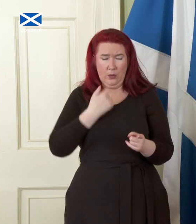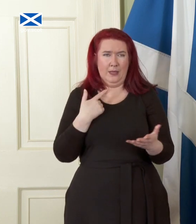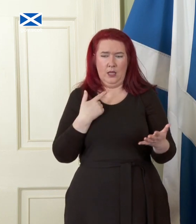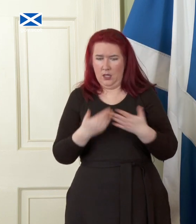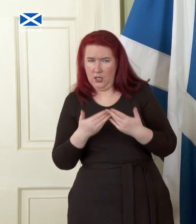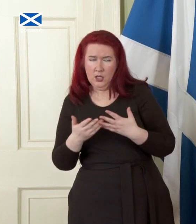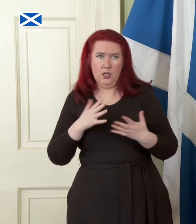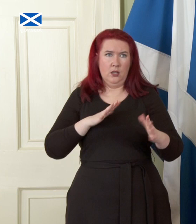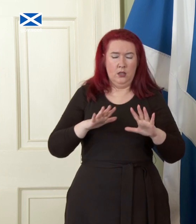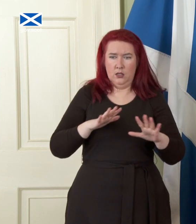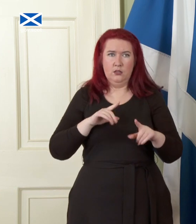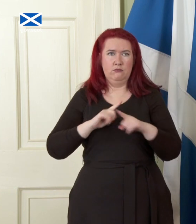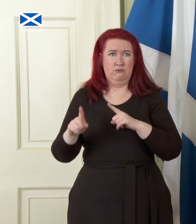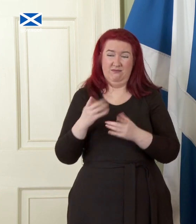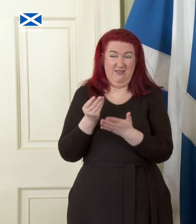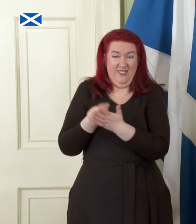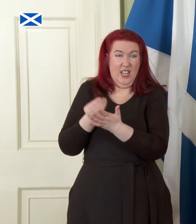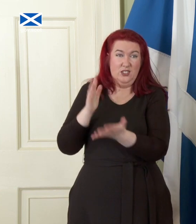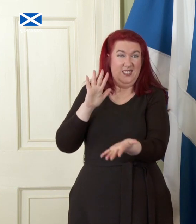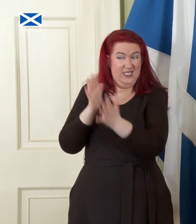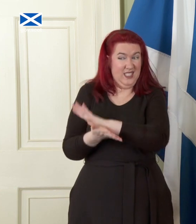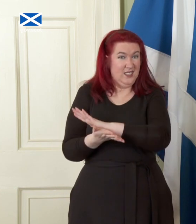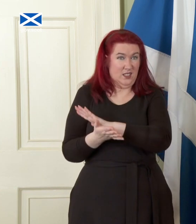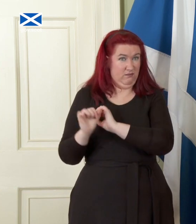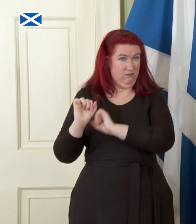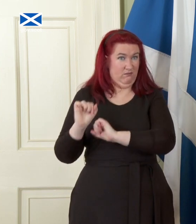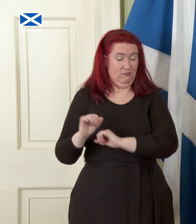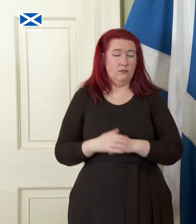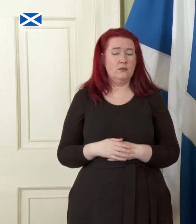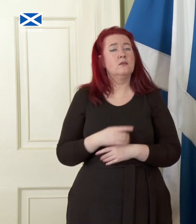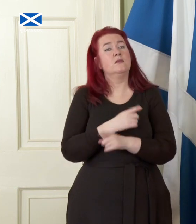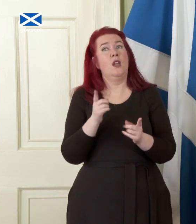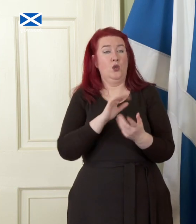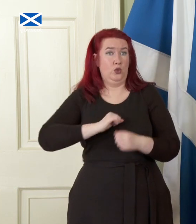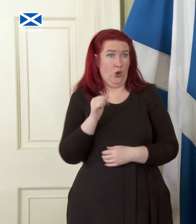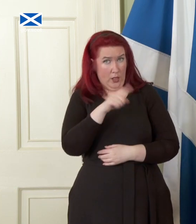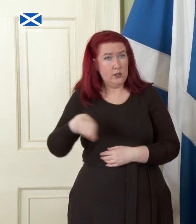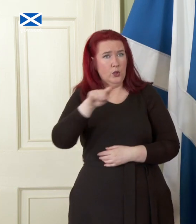a financial disaster. It should, I think, be a relief to everyone across Scotland that the